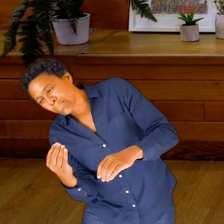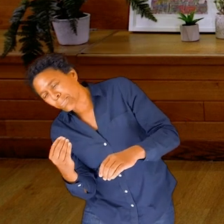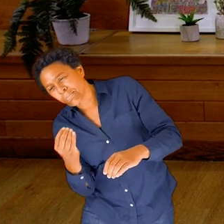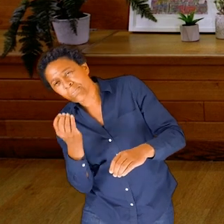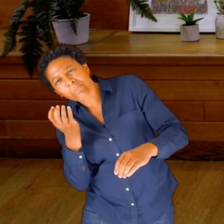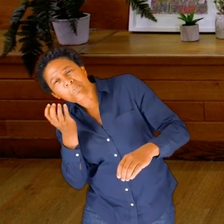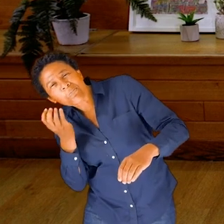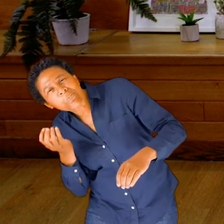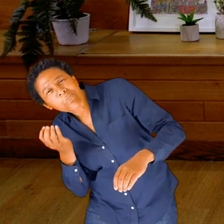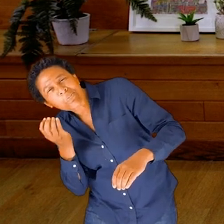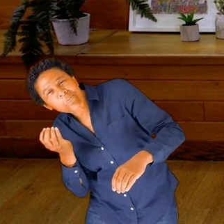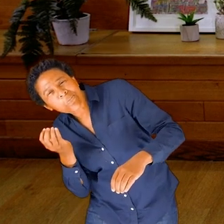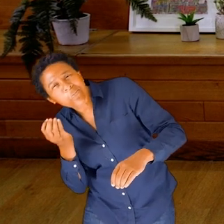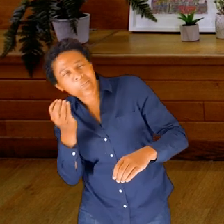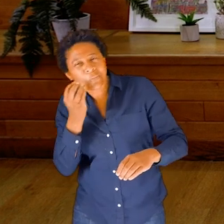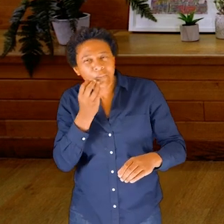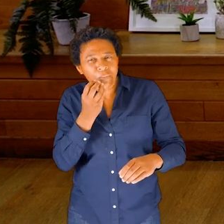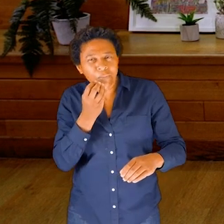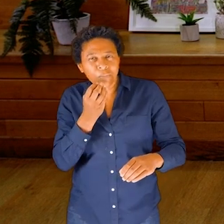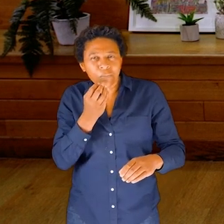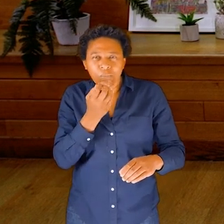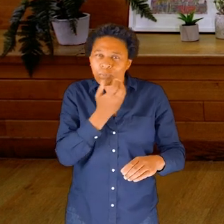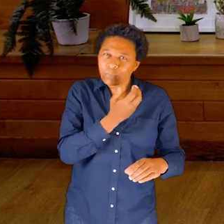just as before, seeking the lowest part.